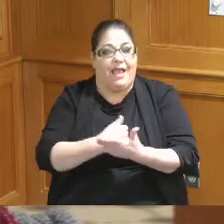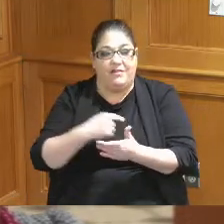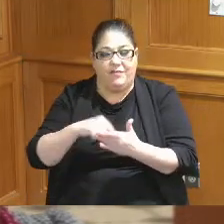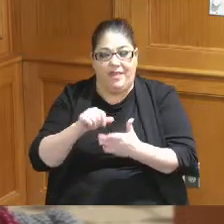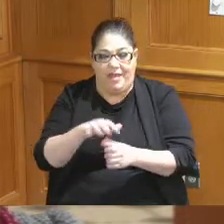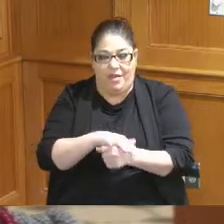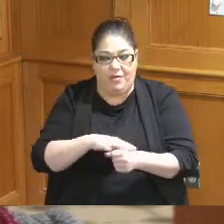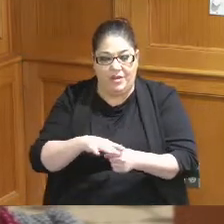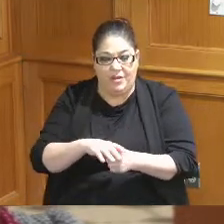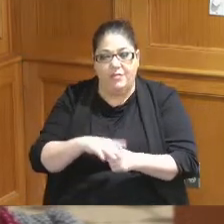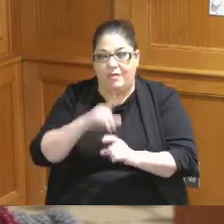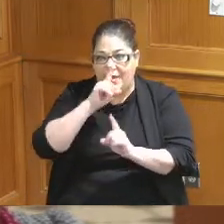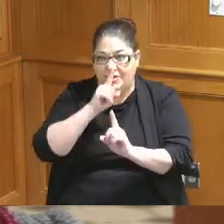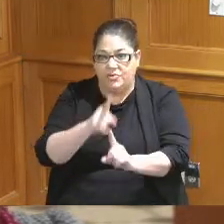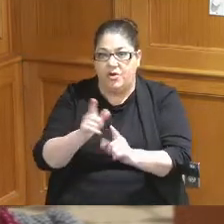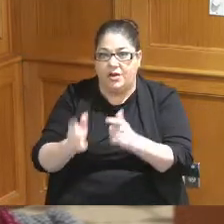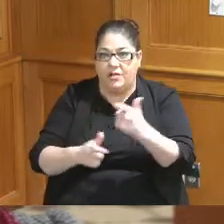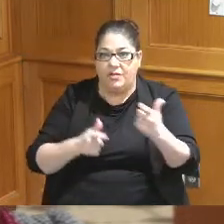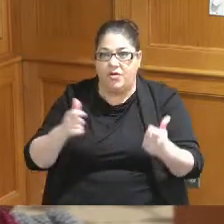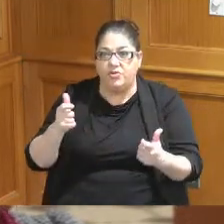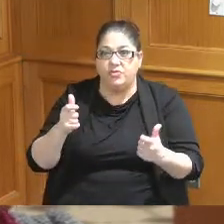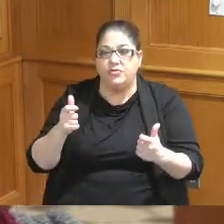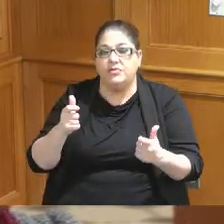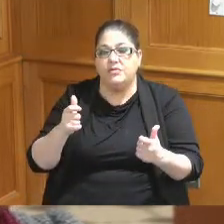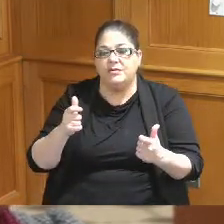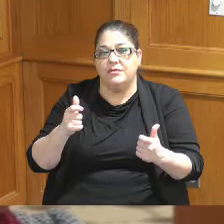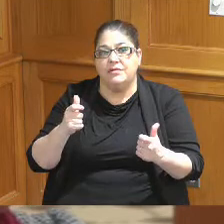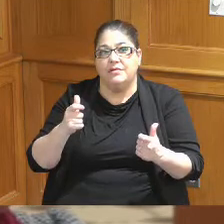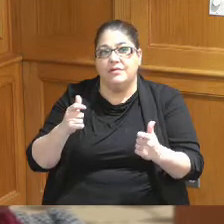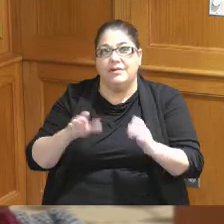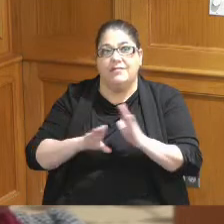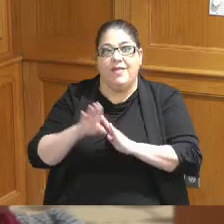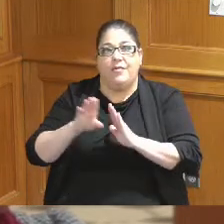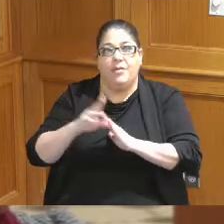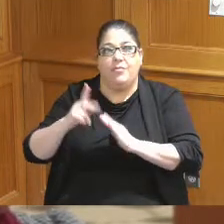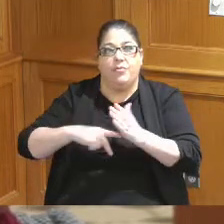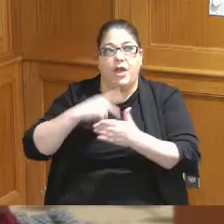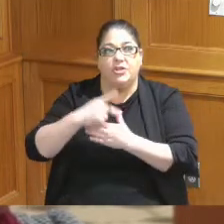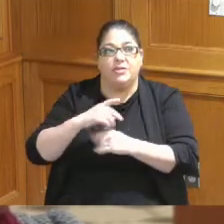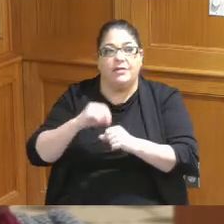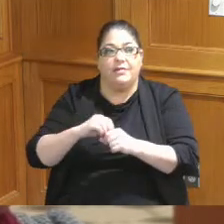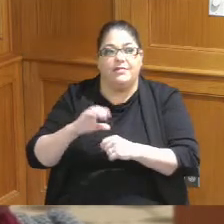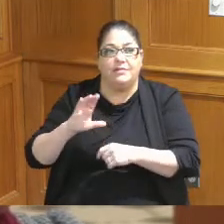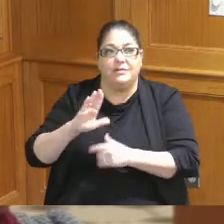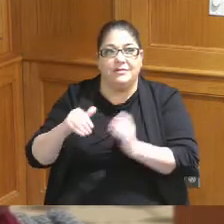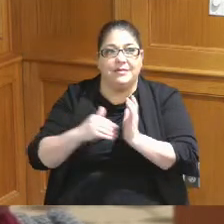and targeting larger development projects in the central business district is the source of those